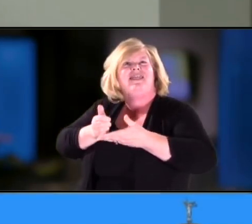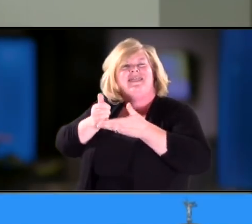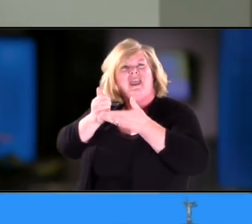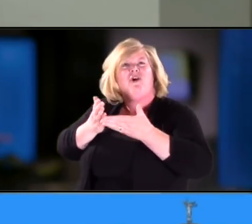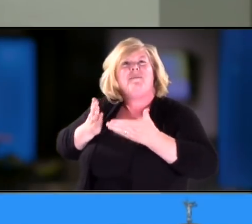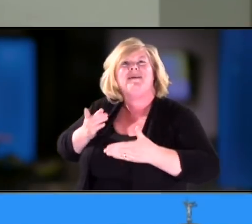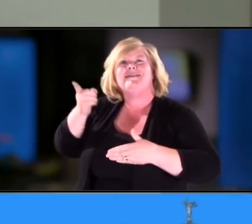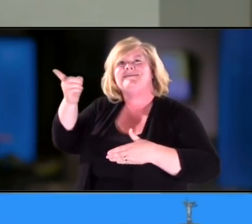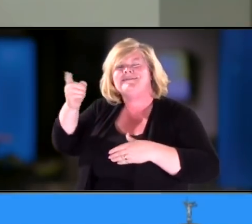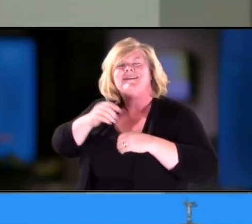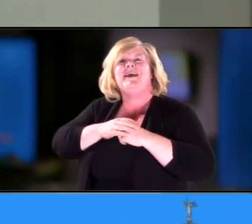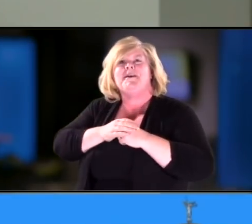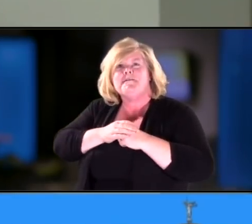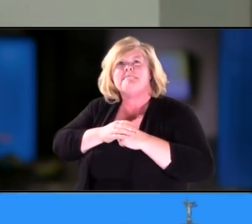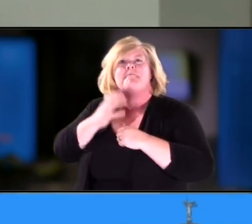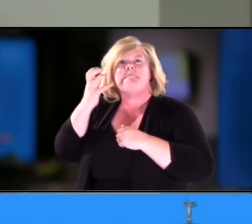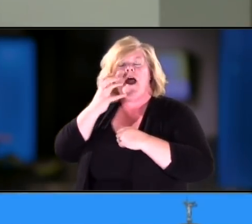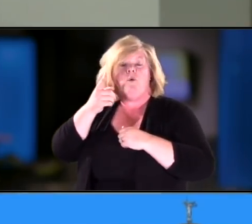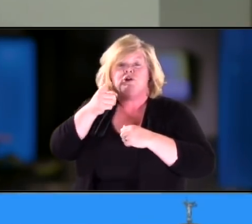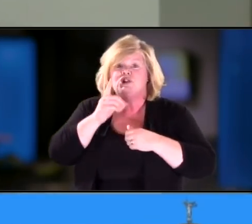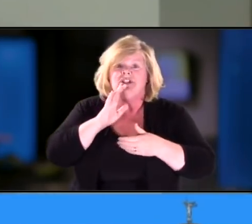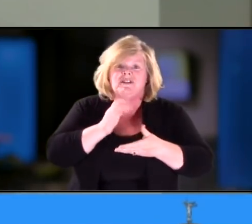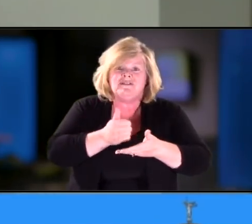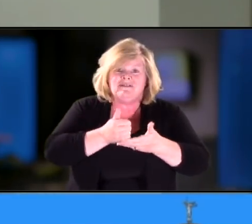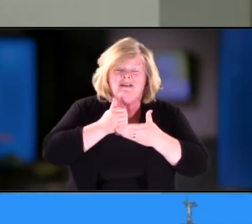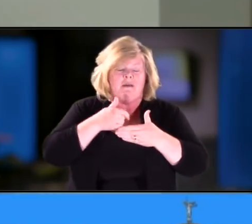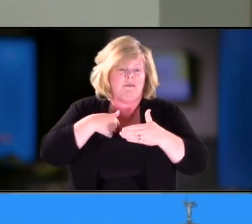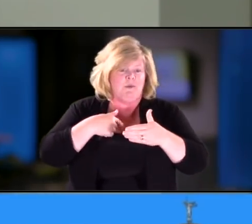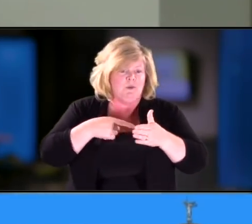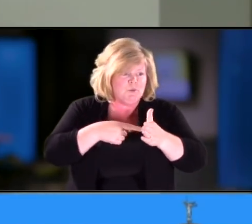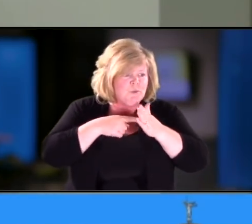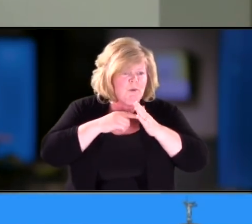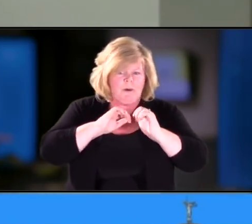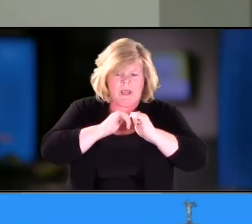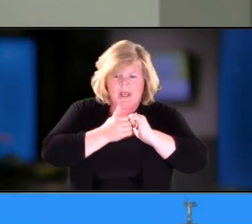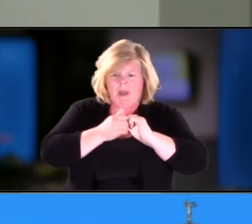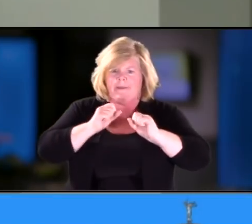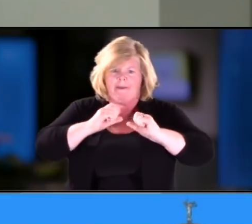She single-handedly has shown me how to communicate with my daughter.